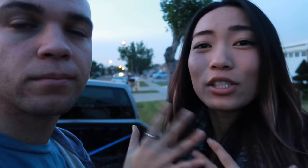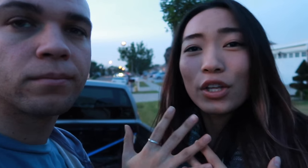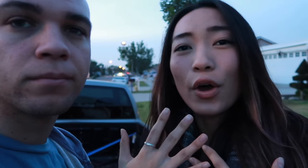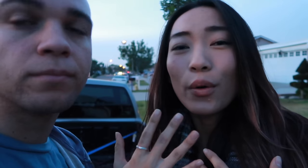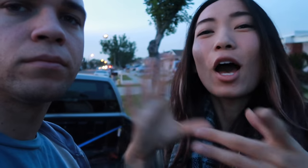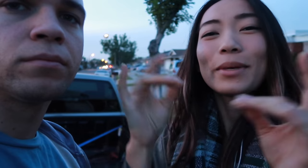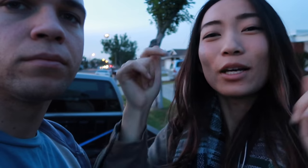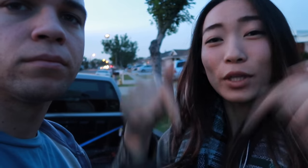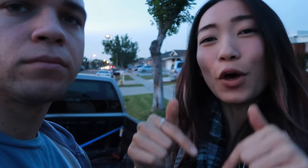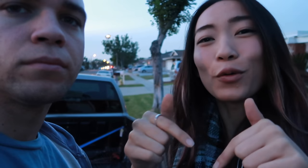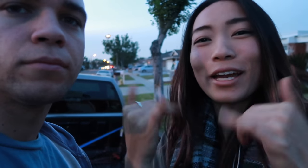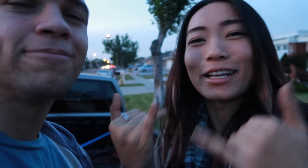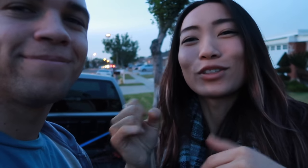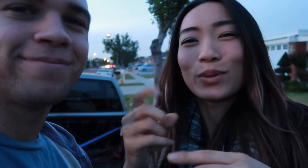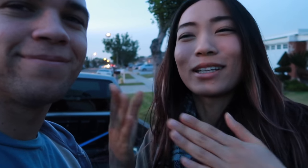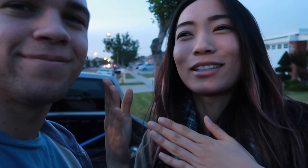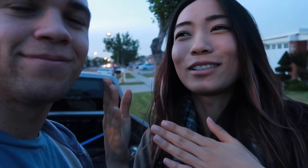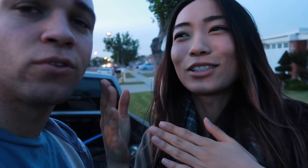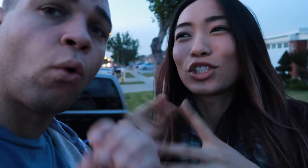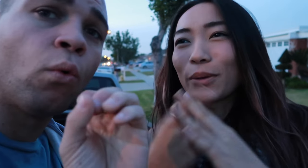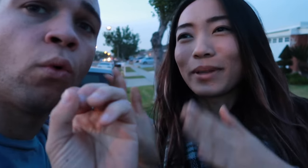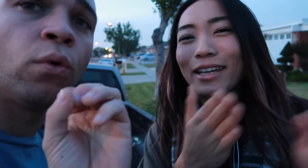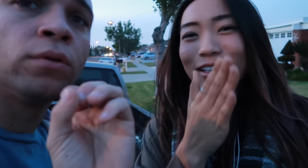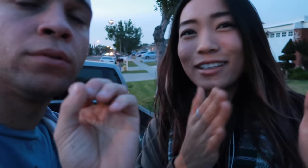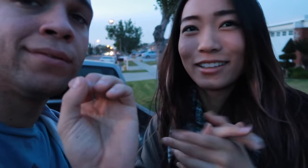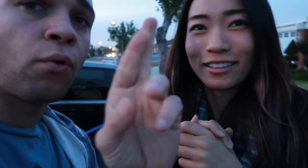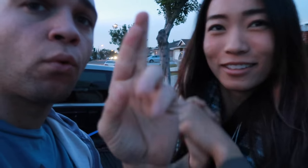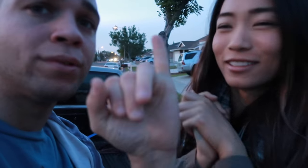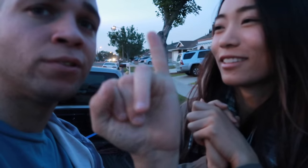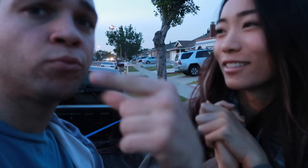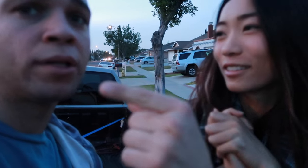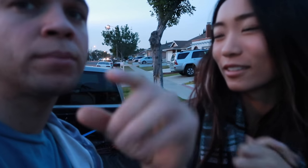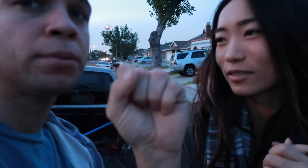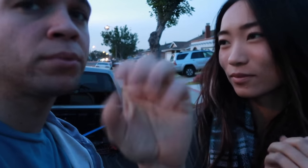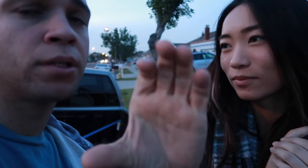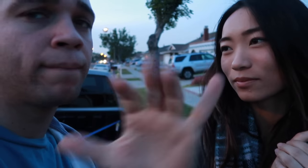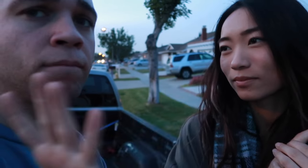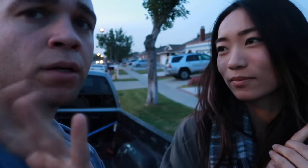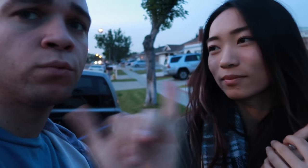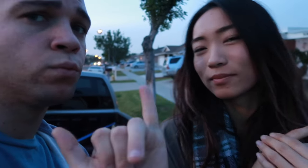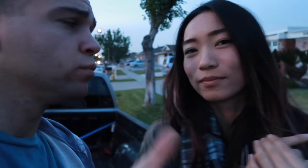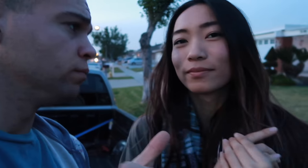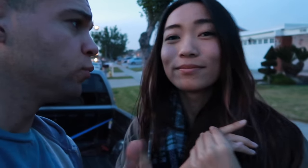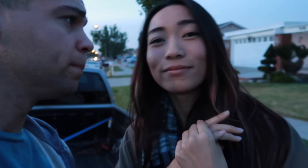know. Comment down below right now so we can start planning yeah or instagram or snapchat is fine too